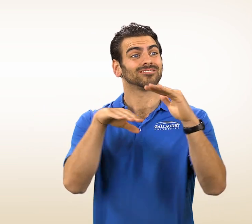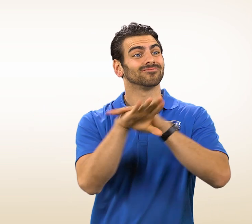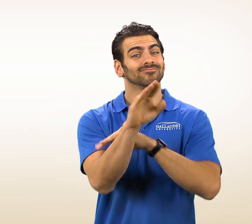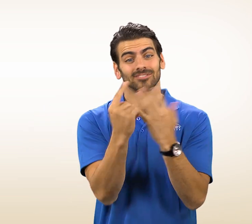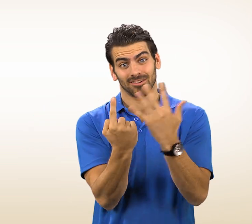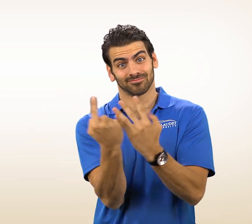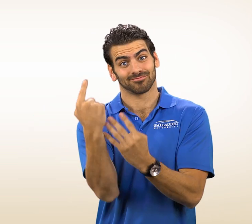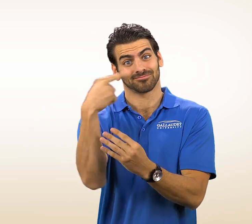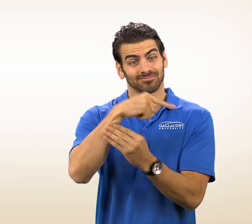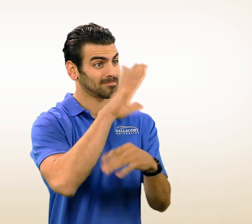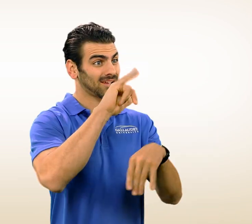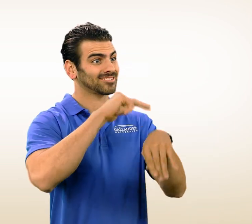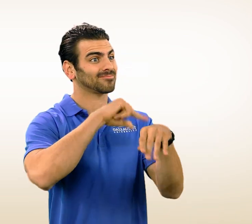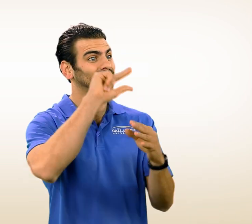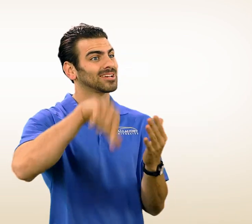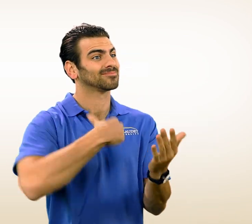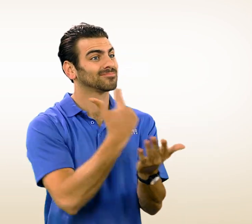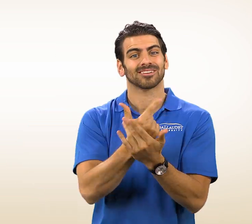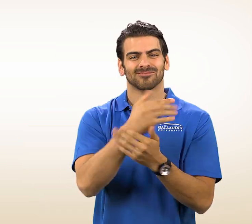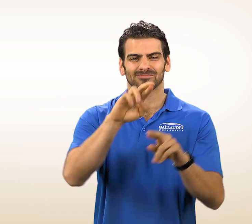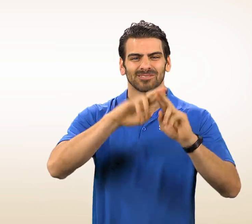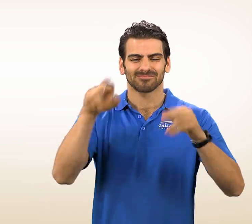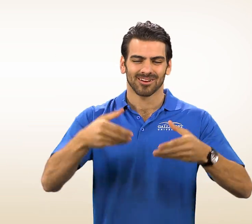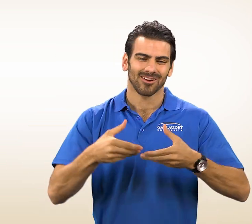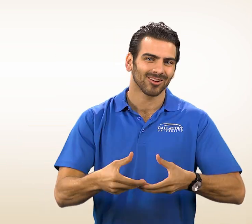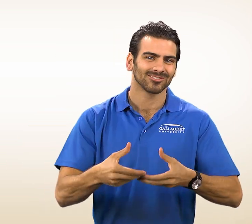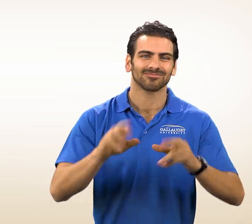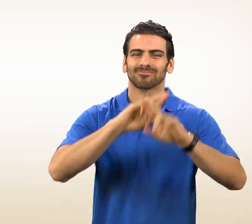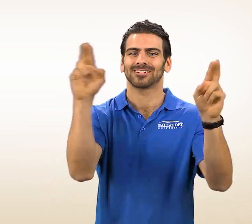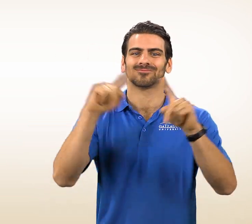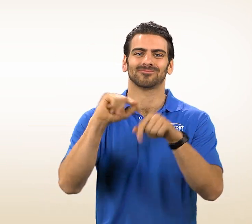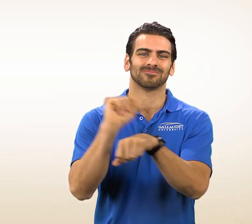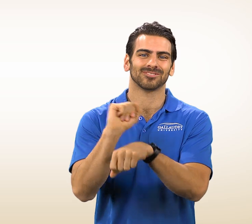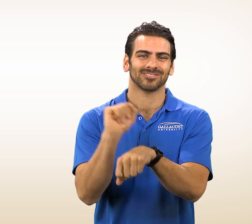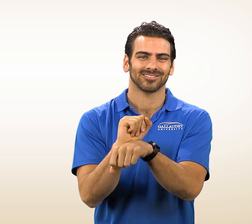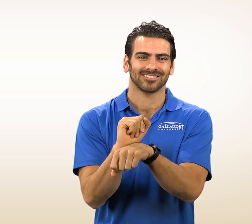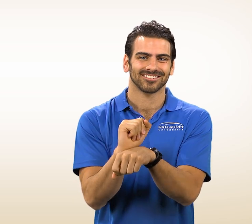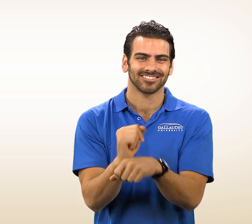By the time they graduate, they will have built their resume and are ready for the working world.